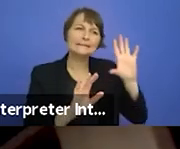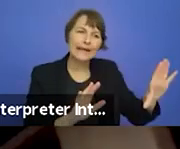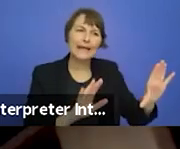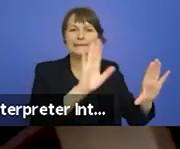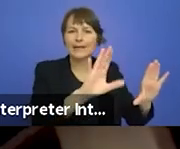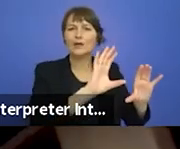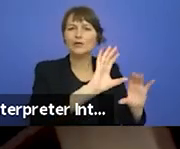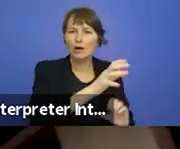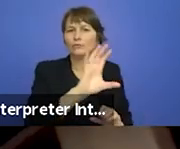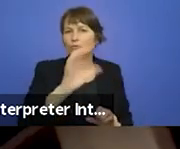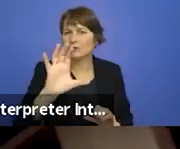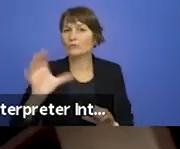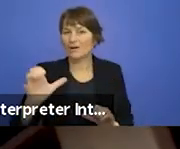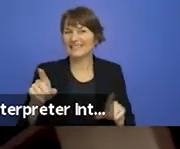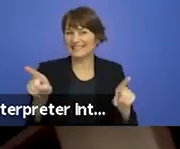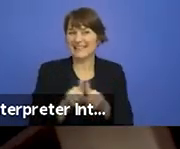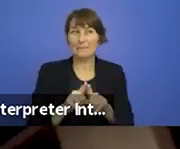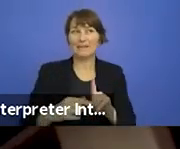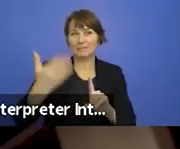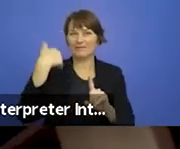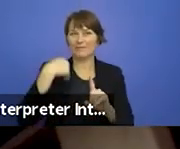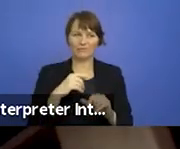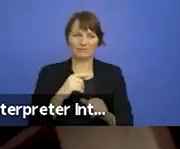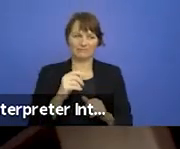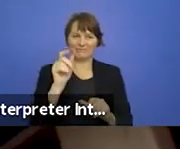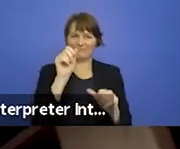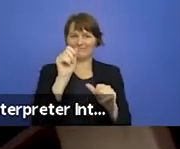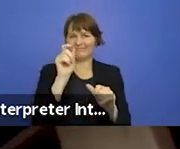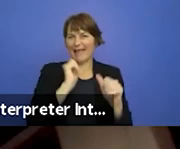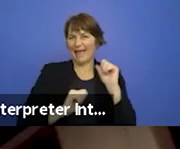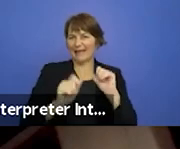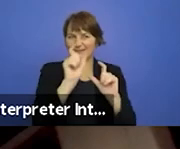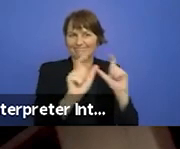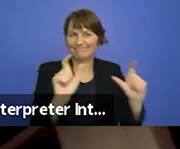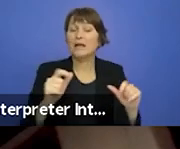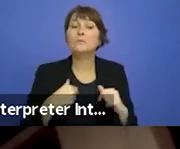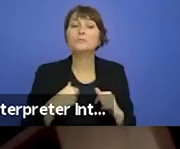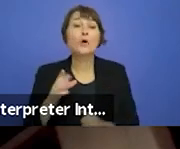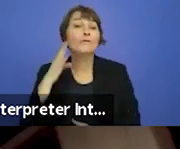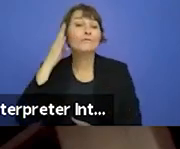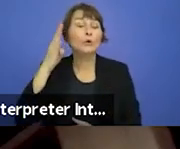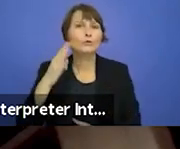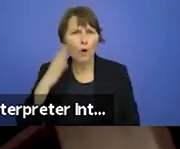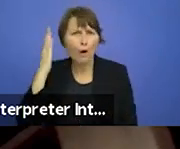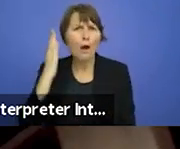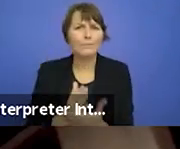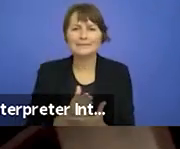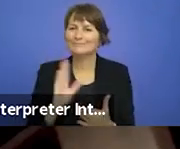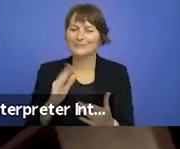and always will be uncertain and maybe, just maybe this new nomad version of PROJEKT EUROPA